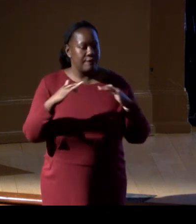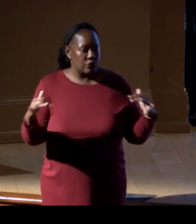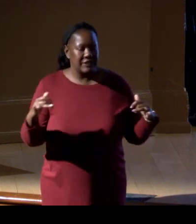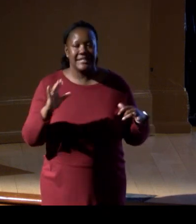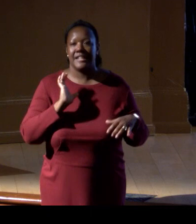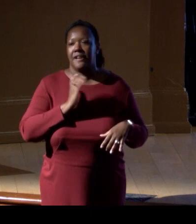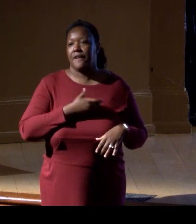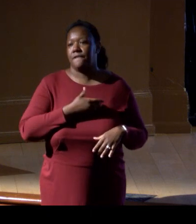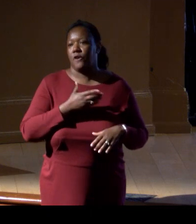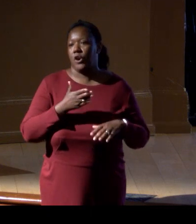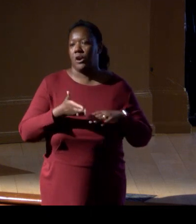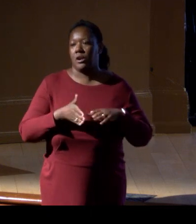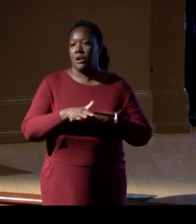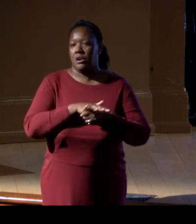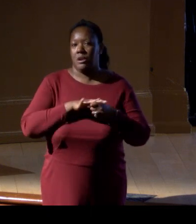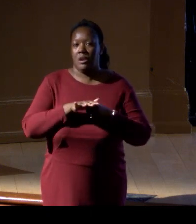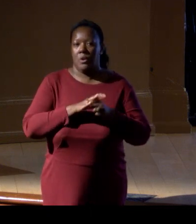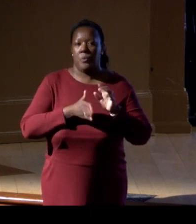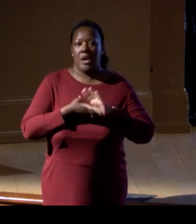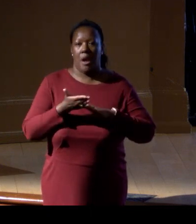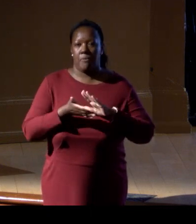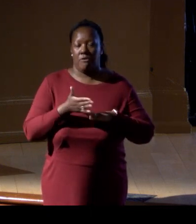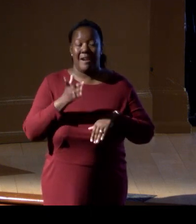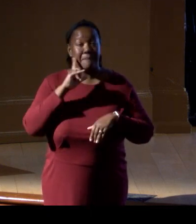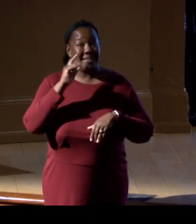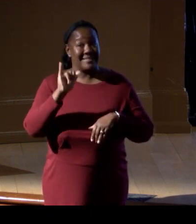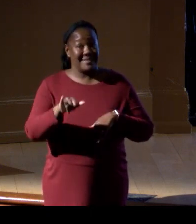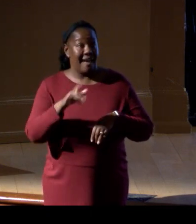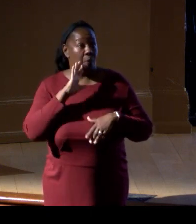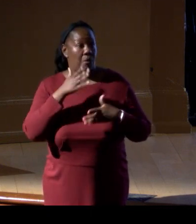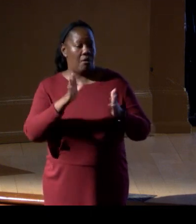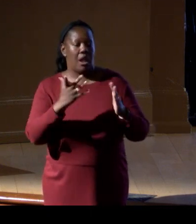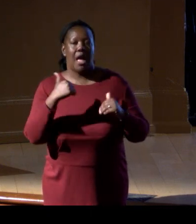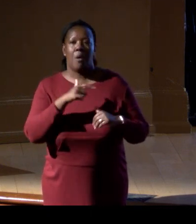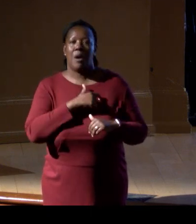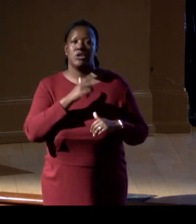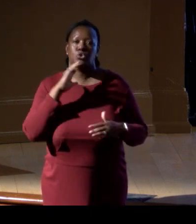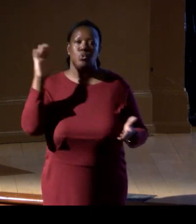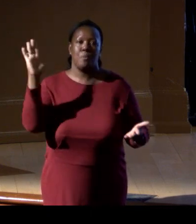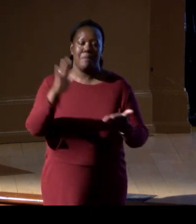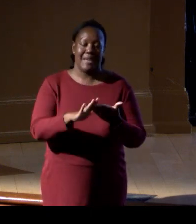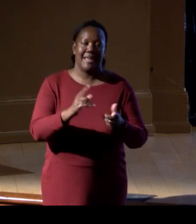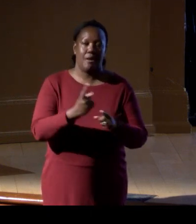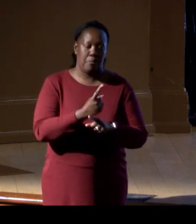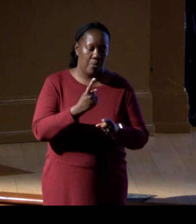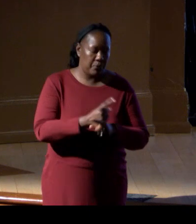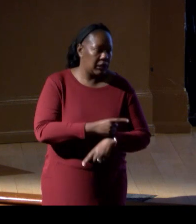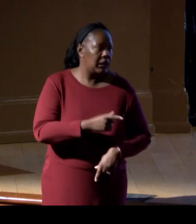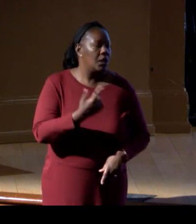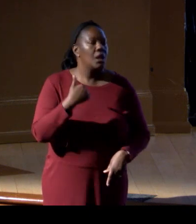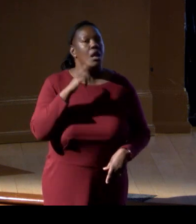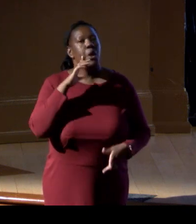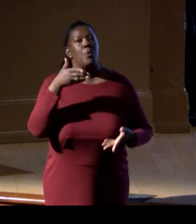because in turn, that allows us to mitigate appropriately. It allows us to understand where we should,